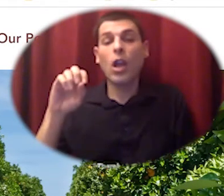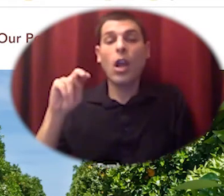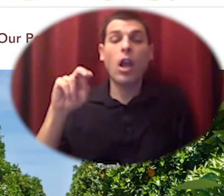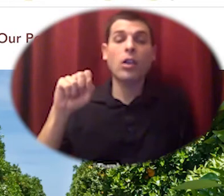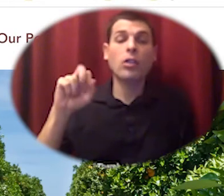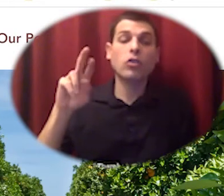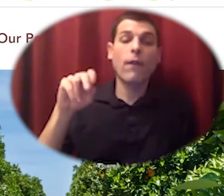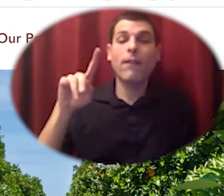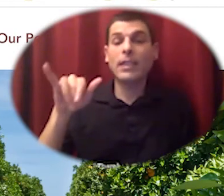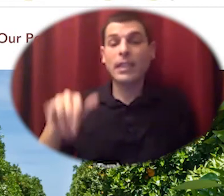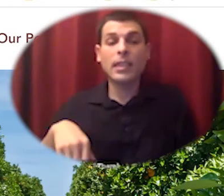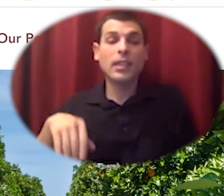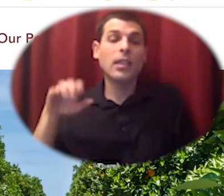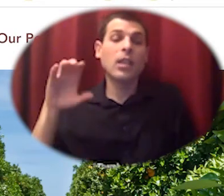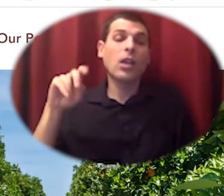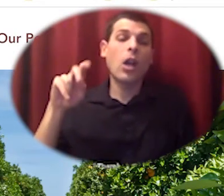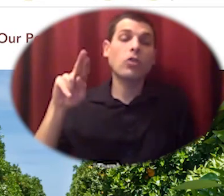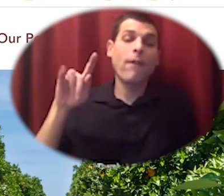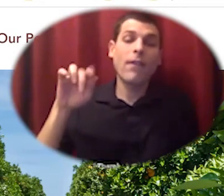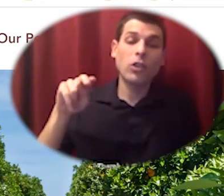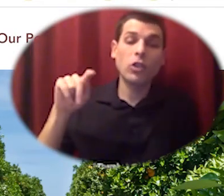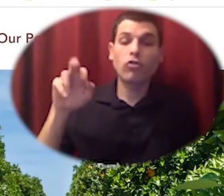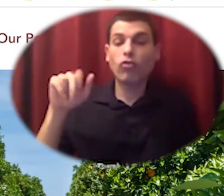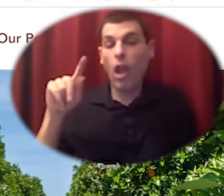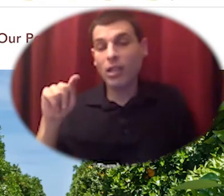conservation trust ceres trust and so on